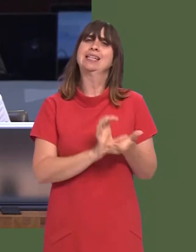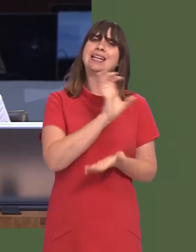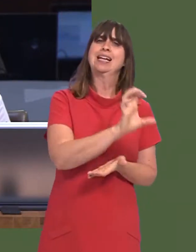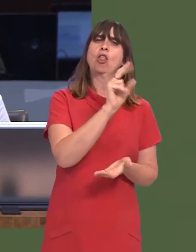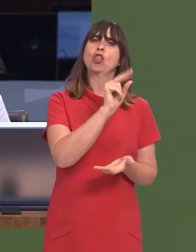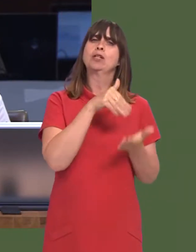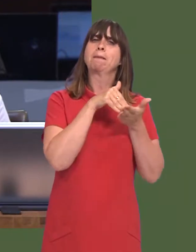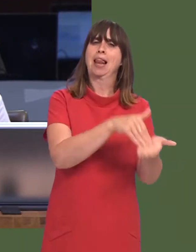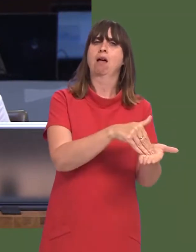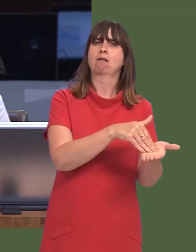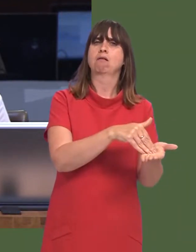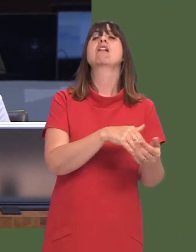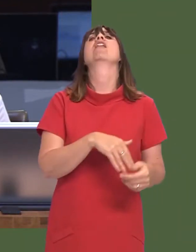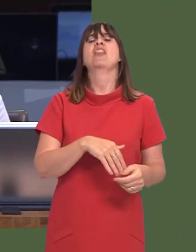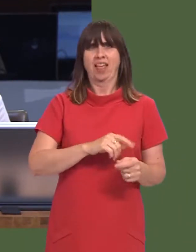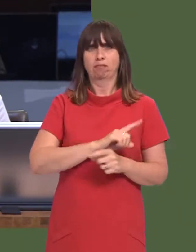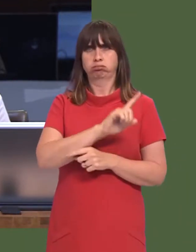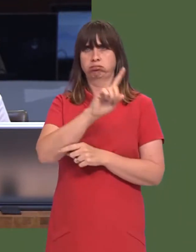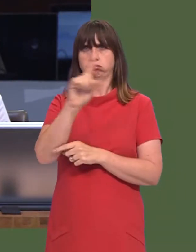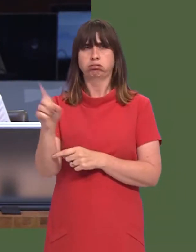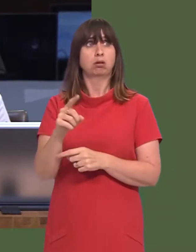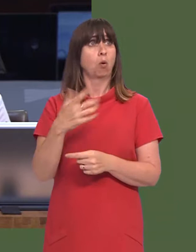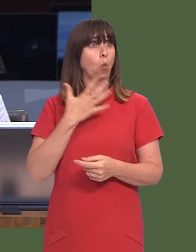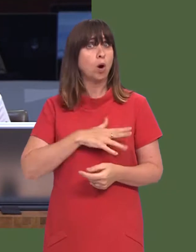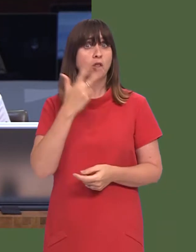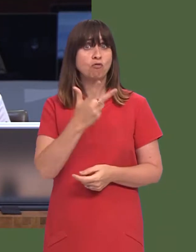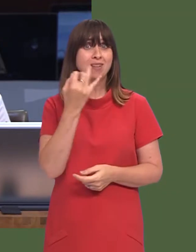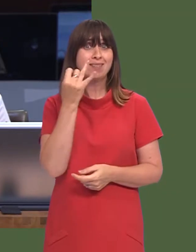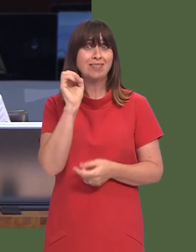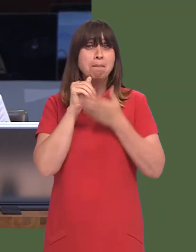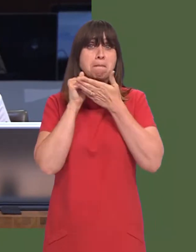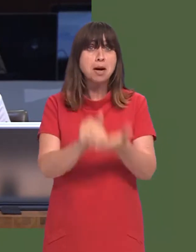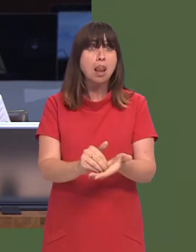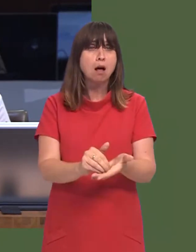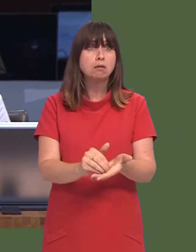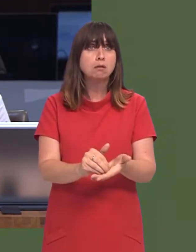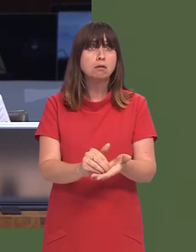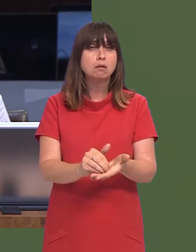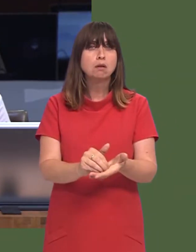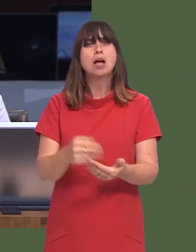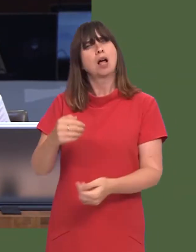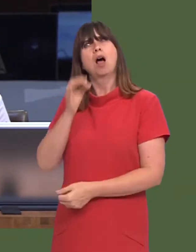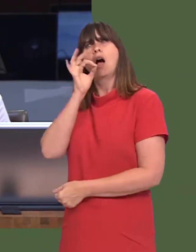for a guarantee of £30 million from us, it then went up to £357 million.í When asked